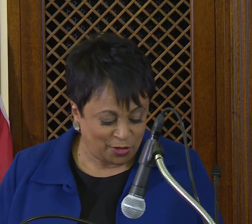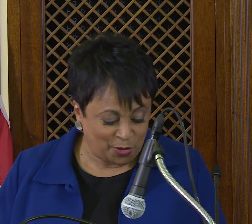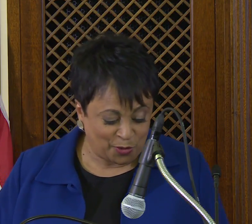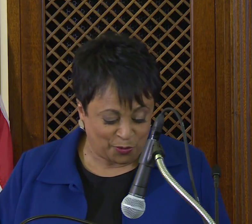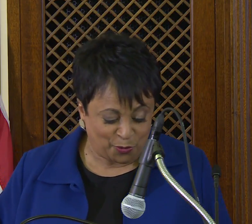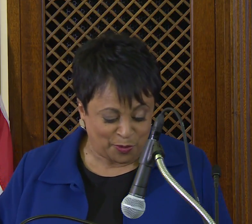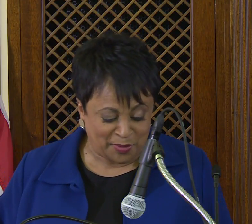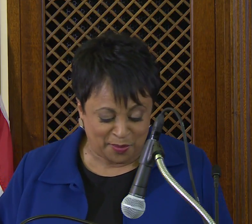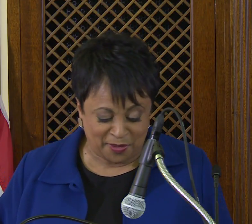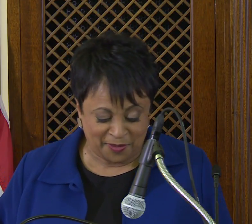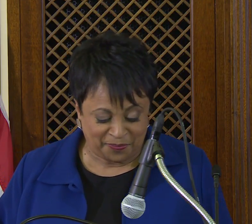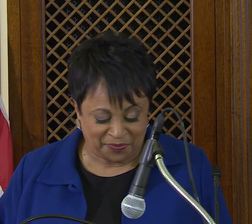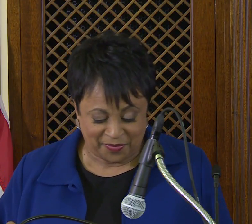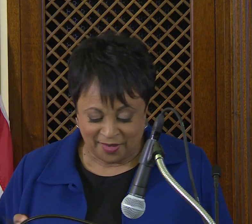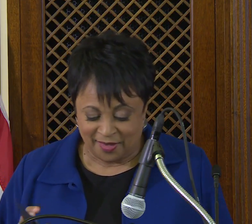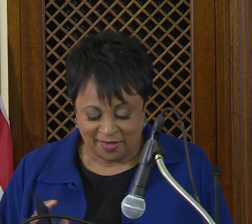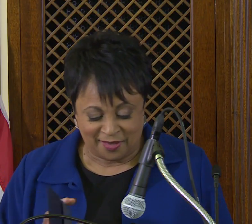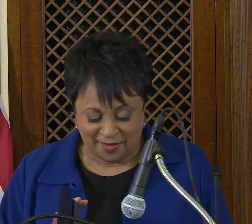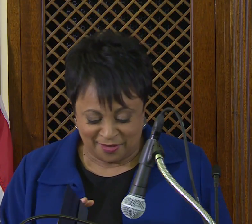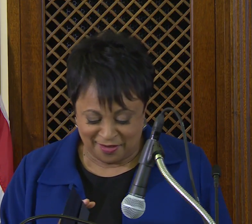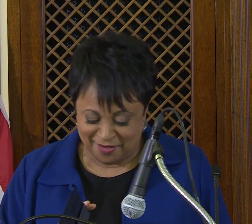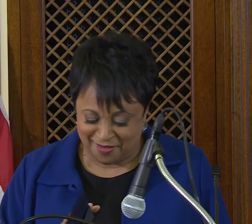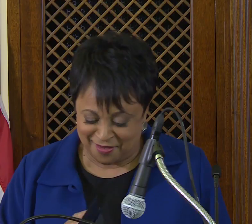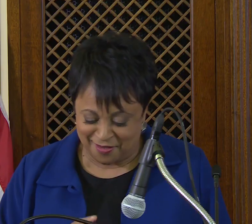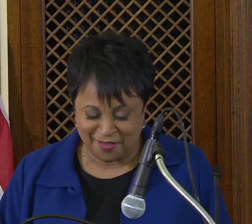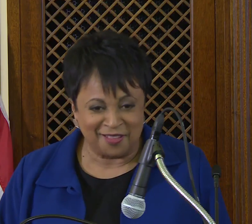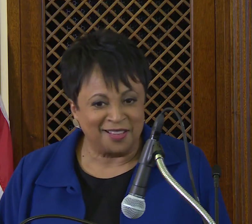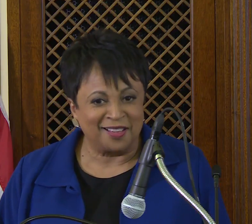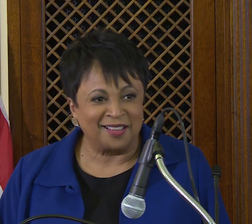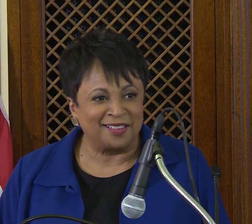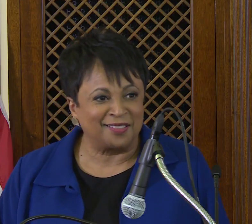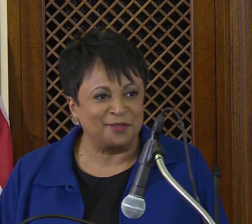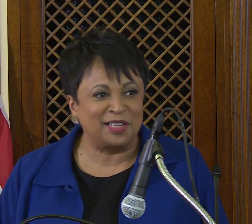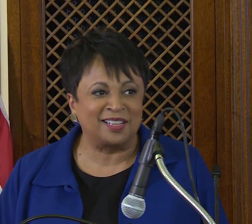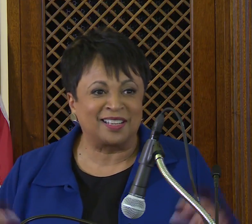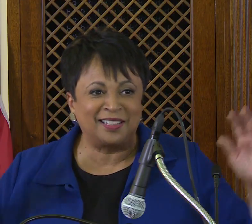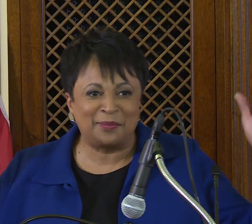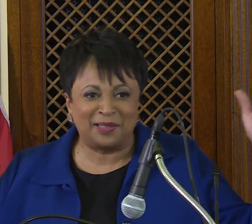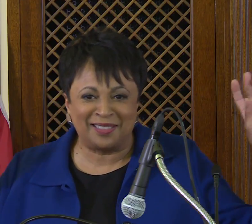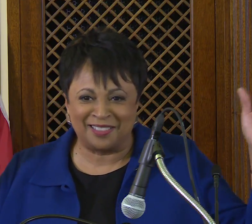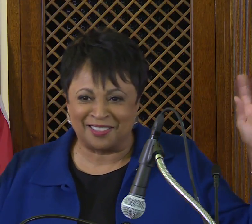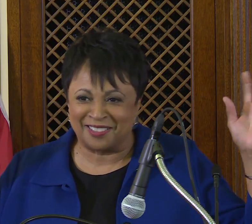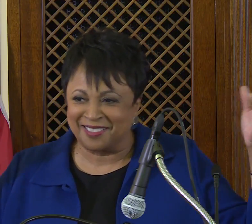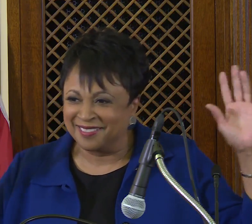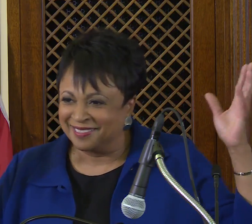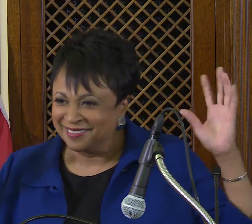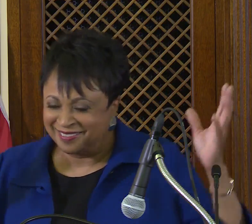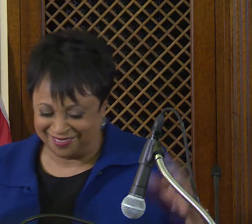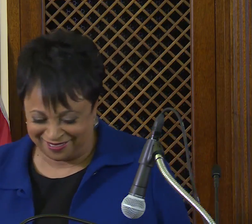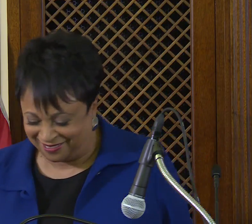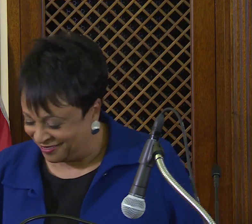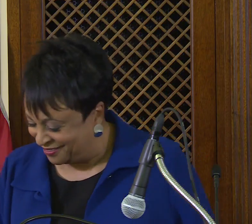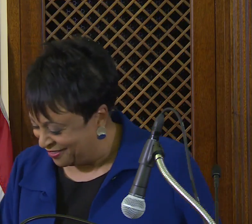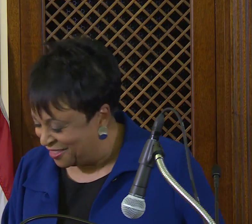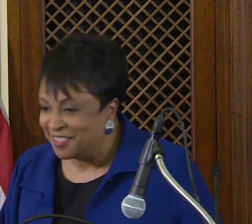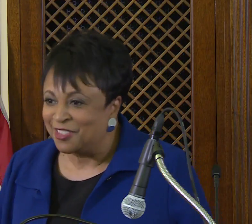So remember, we can clap like this.